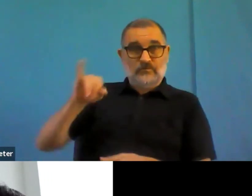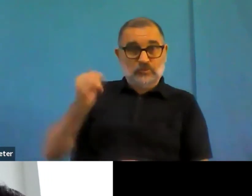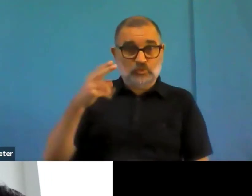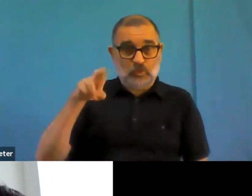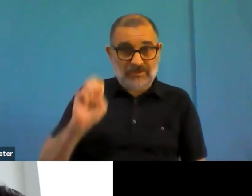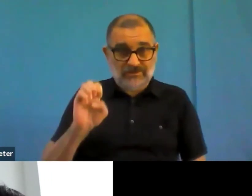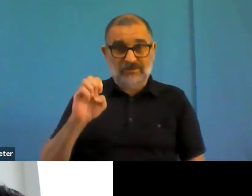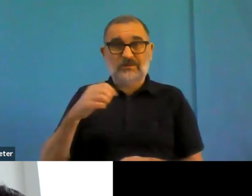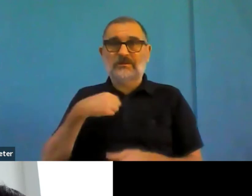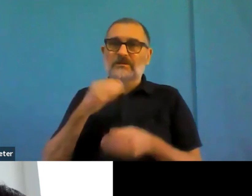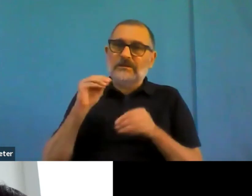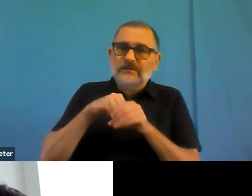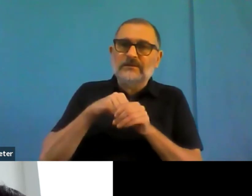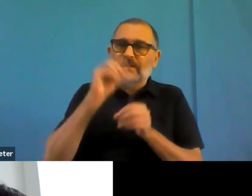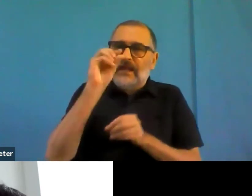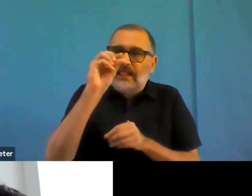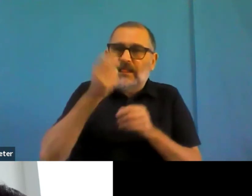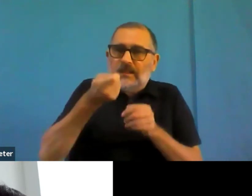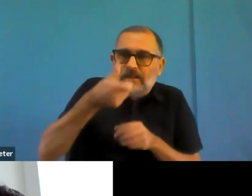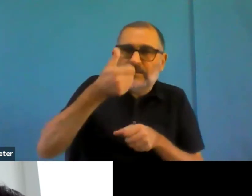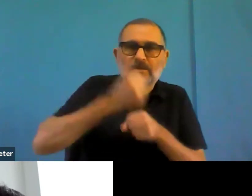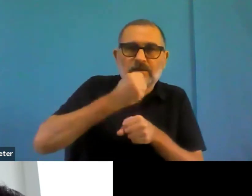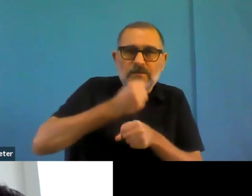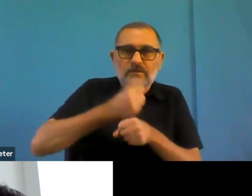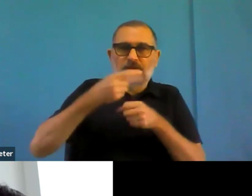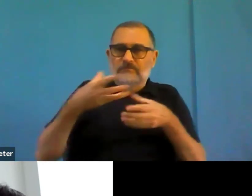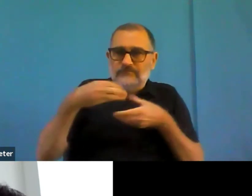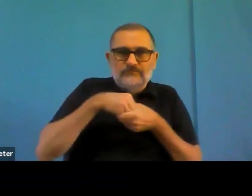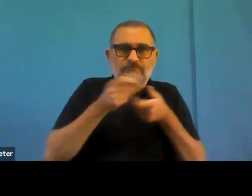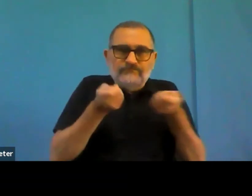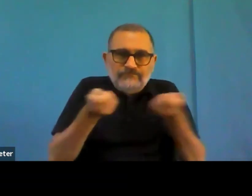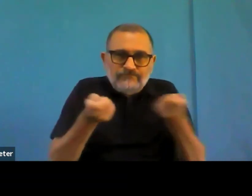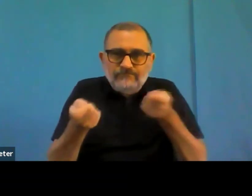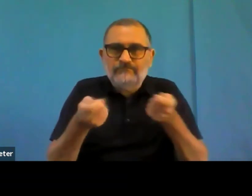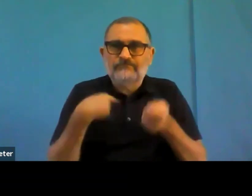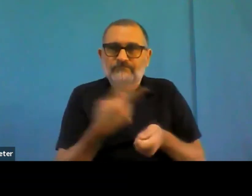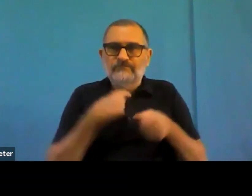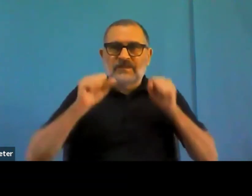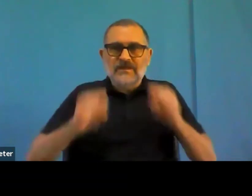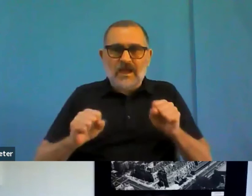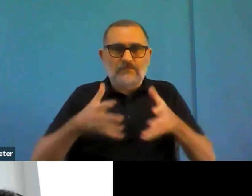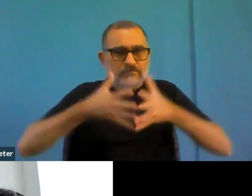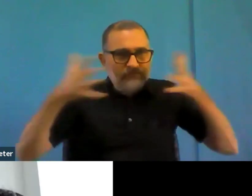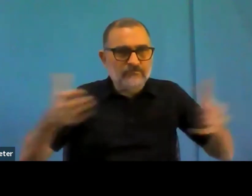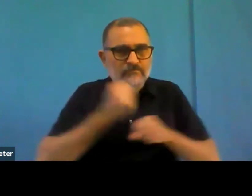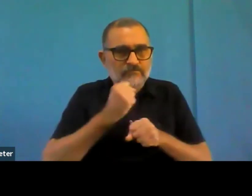money will go to a fund for for good parties for for web celebrations, but social media,